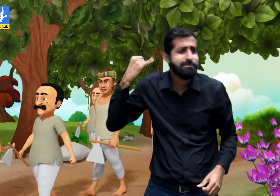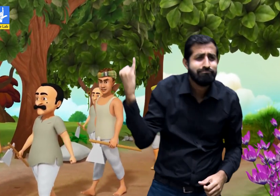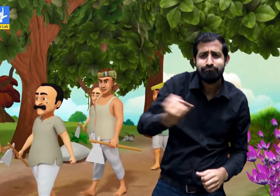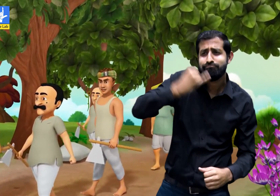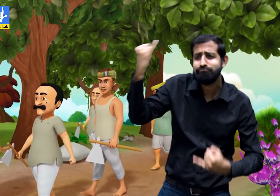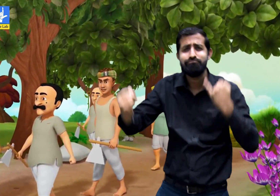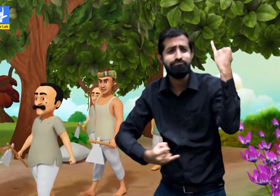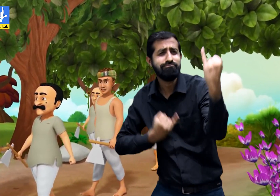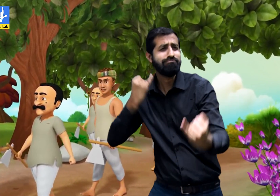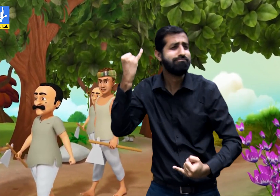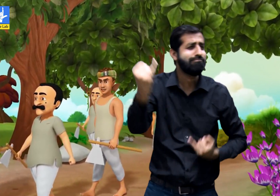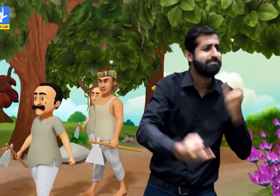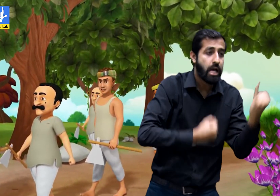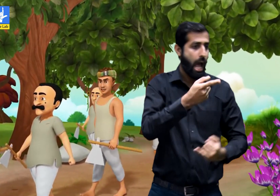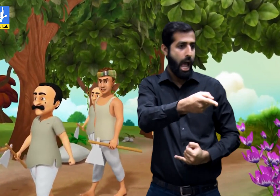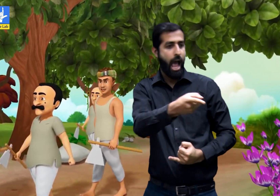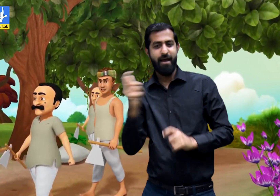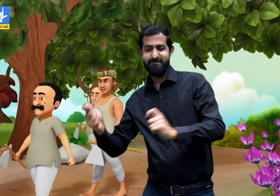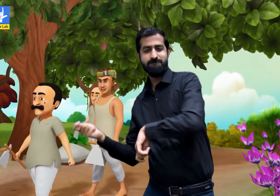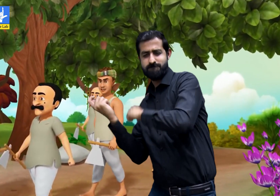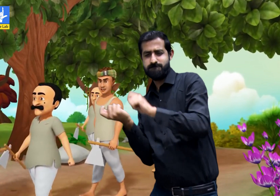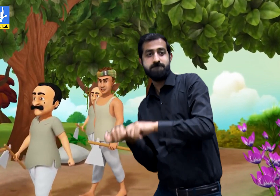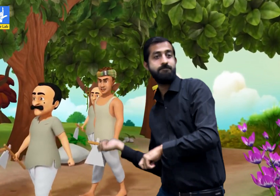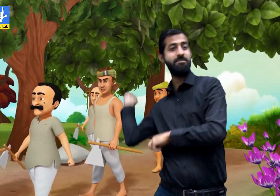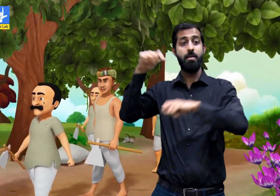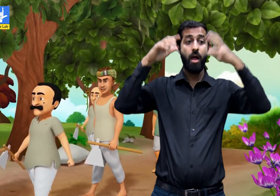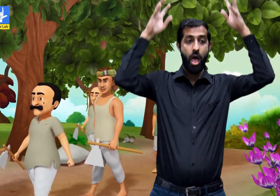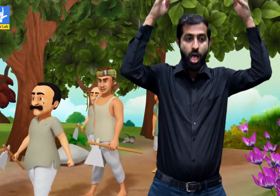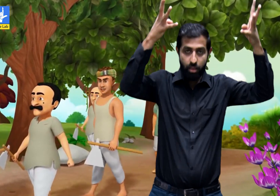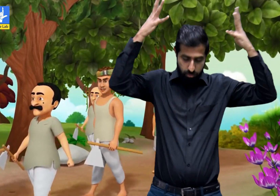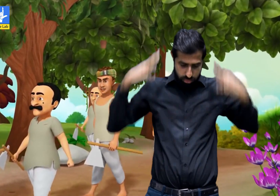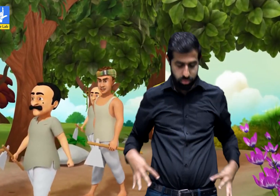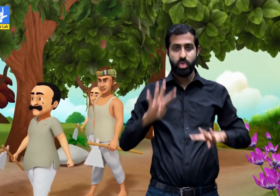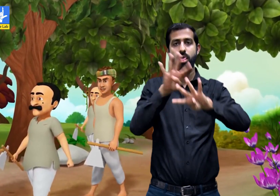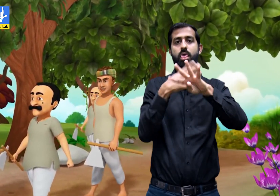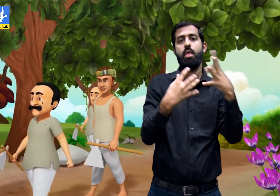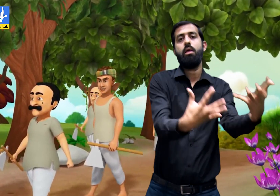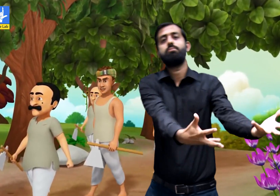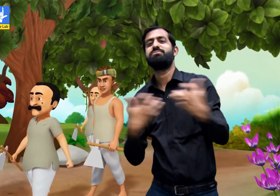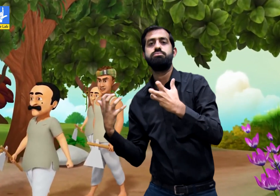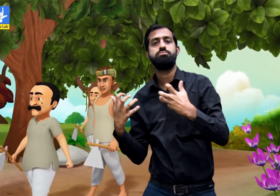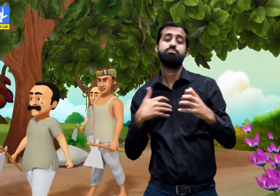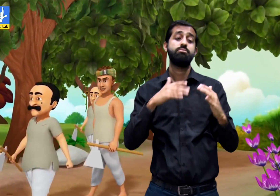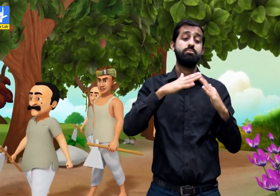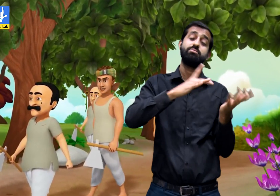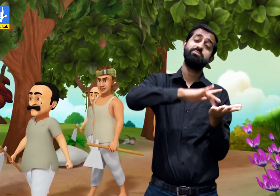They looked all around and lastly, they found it, threw the net on it and captured the tiger.